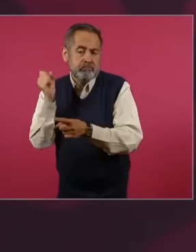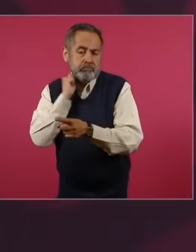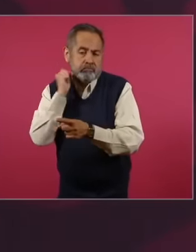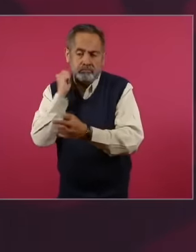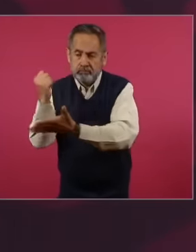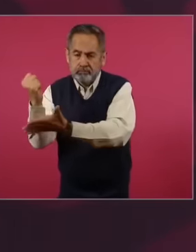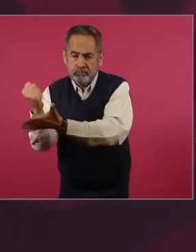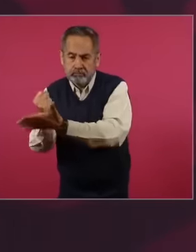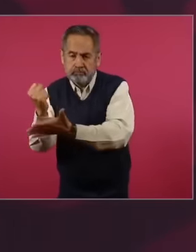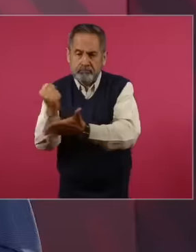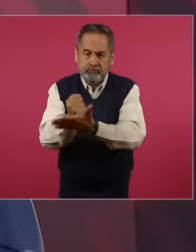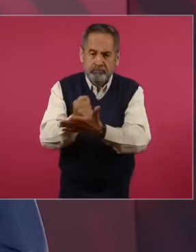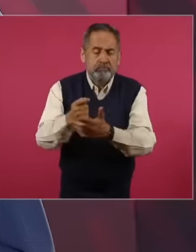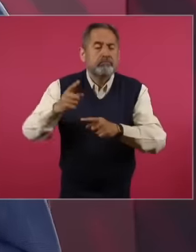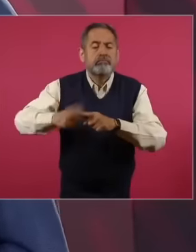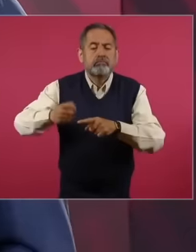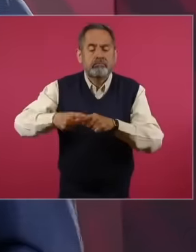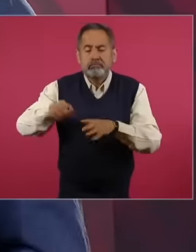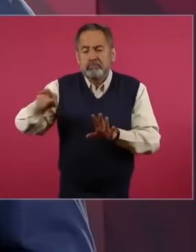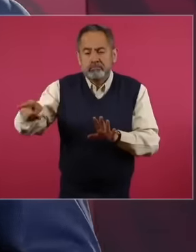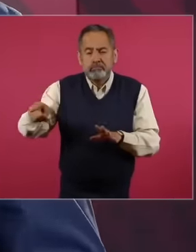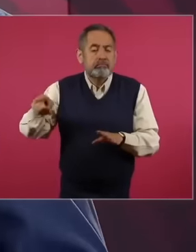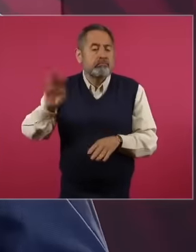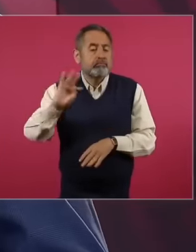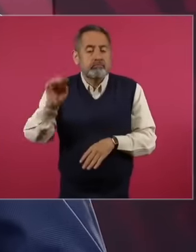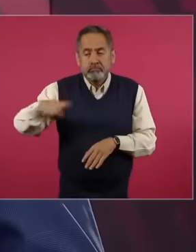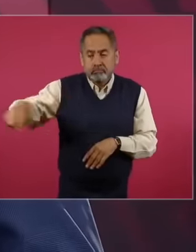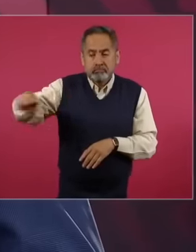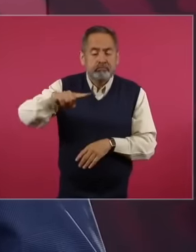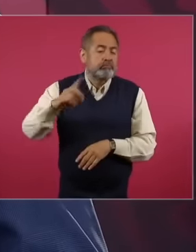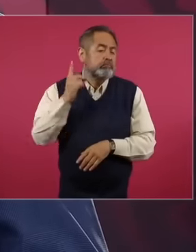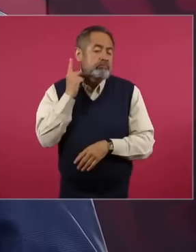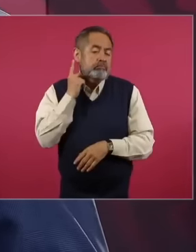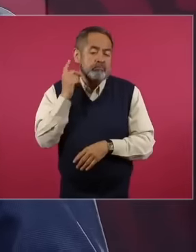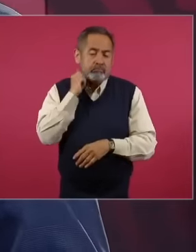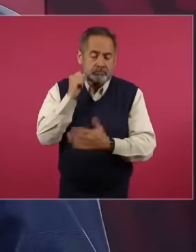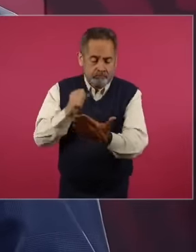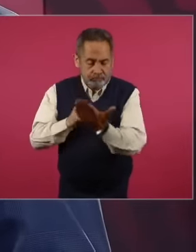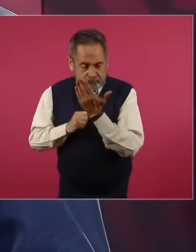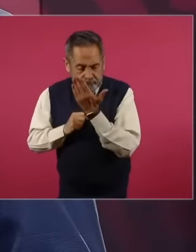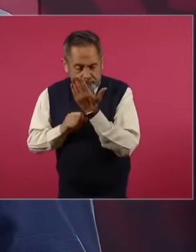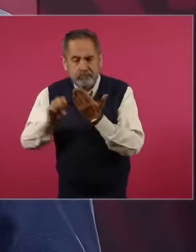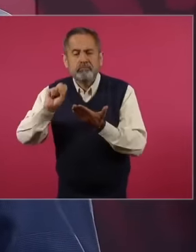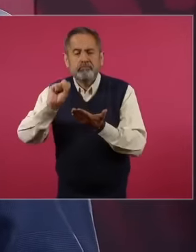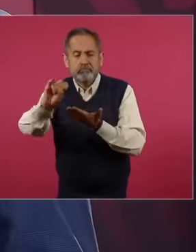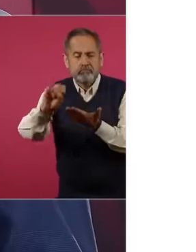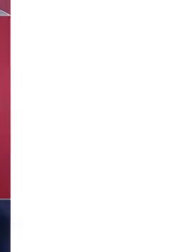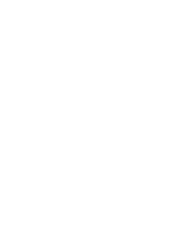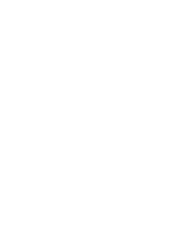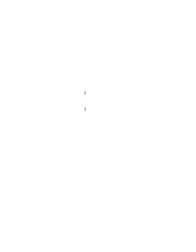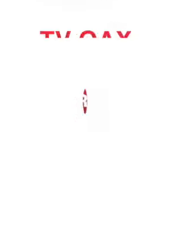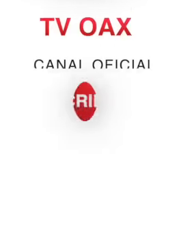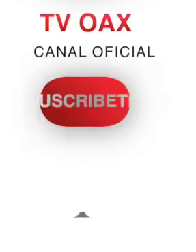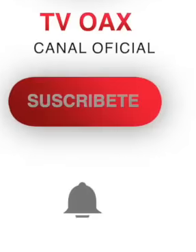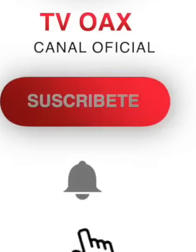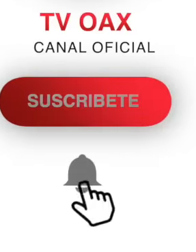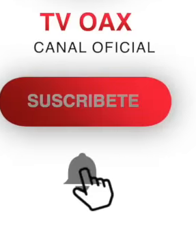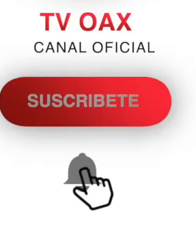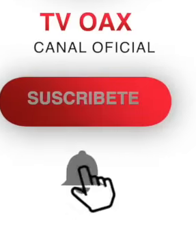disapproves that project, that initiative is the